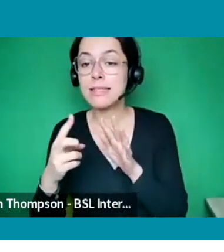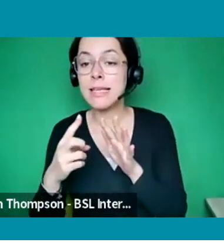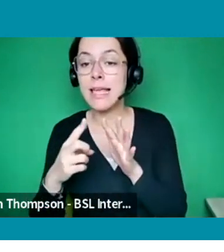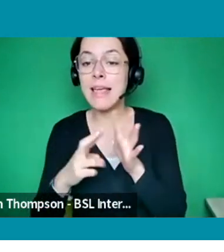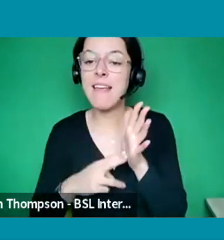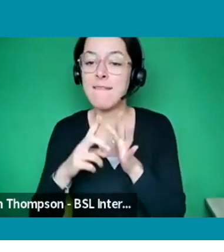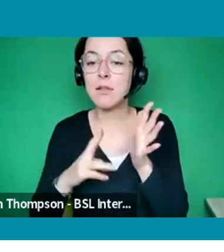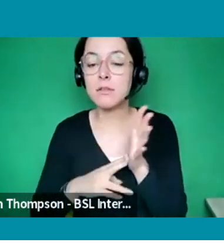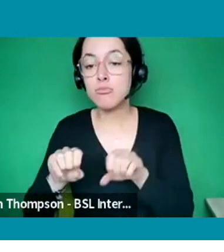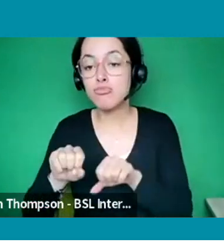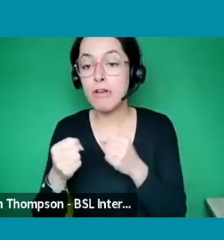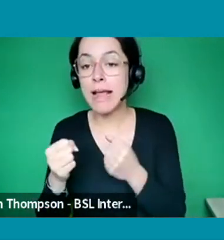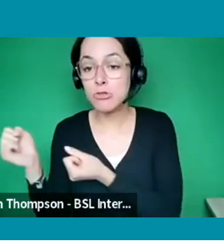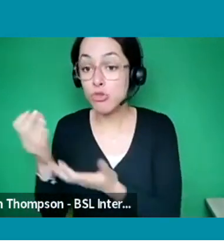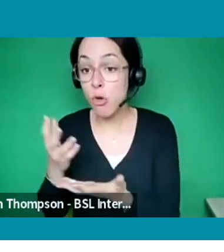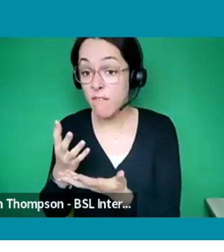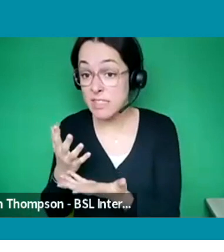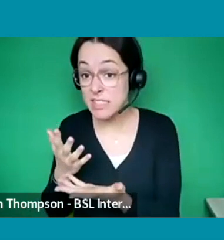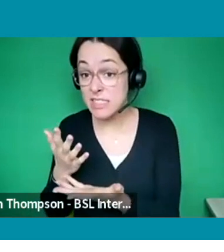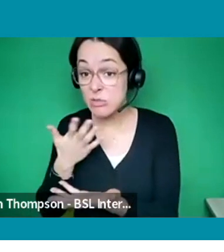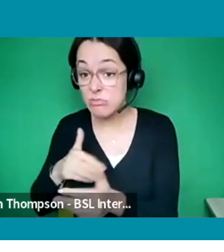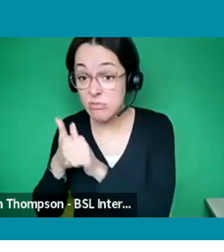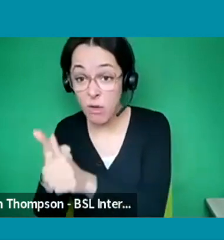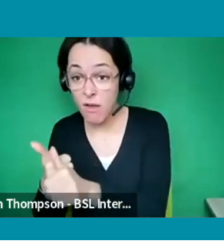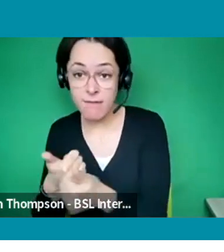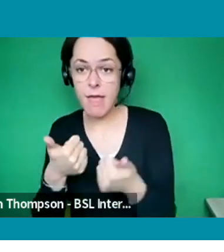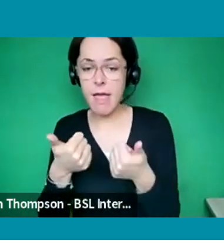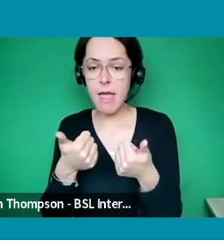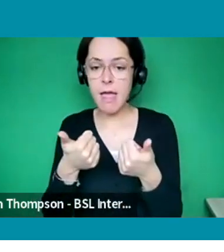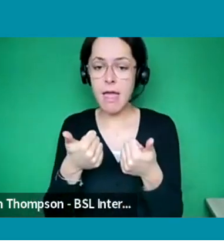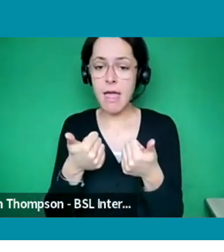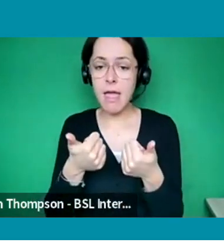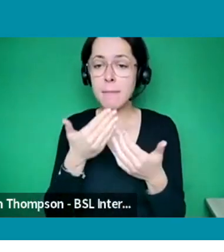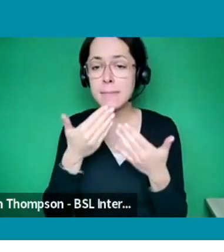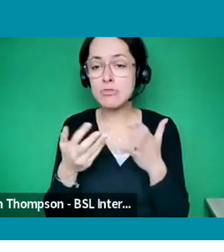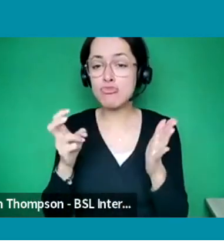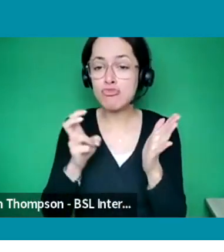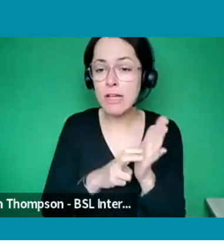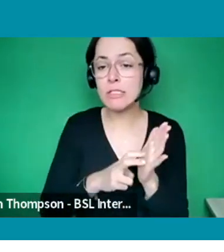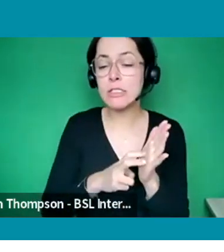And most importantly, please register on Evenbreak and add your CV, fill in your profile.